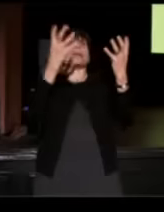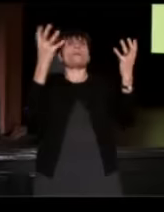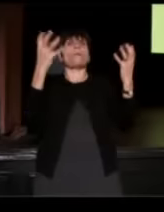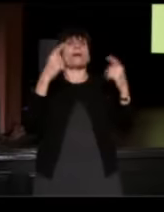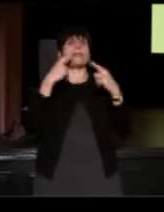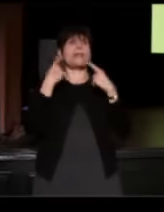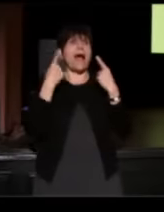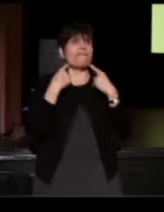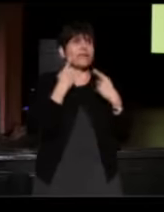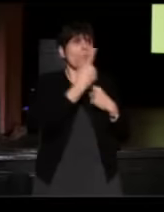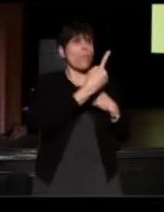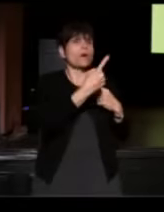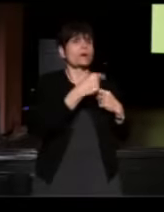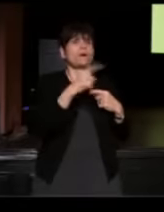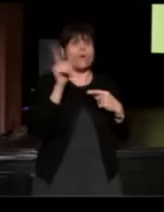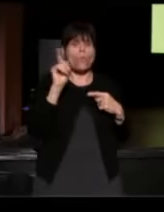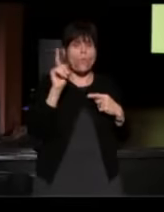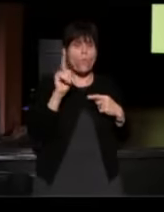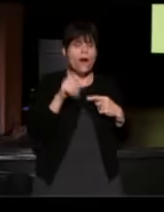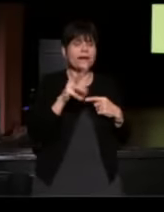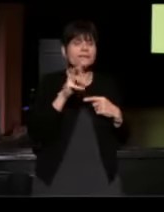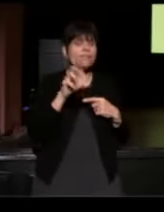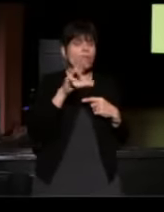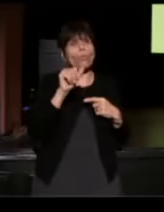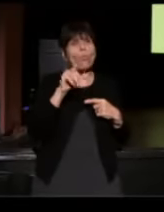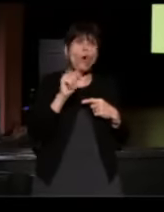One officer was like, "Where's that warrant now, you fuckin' nigger?"